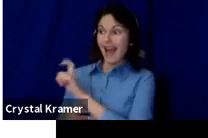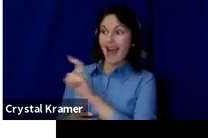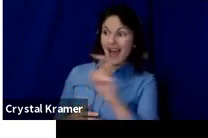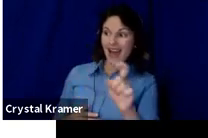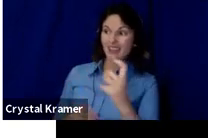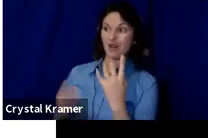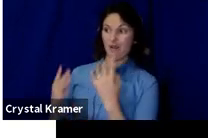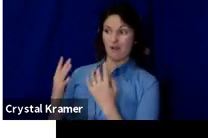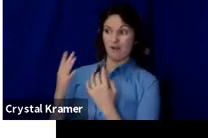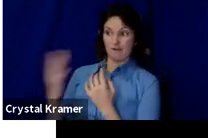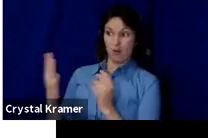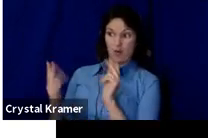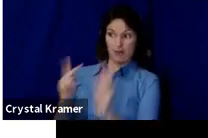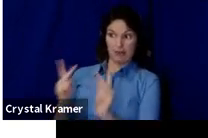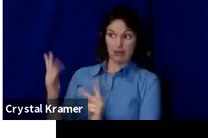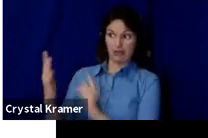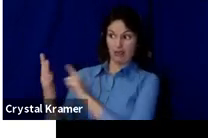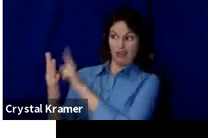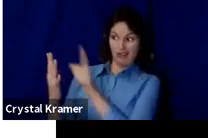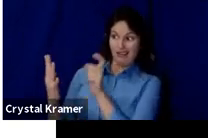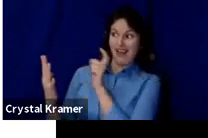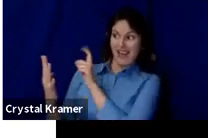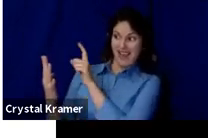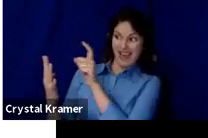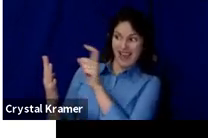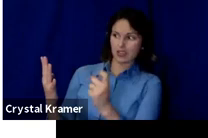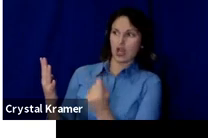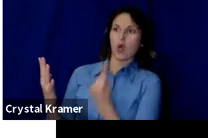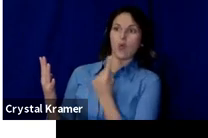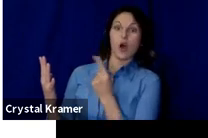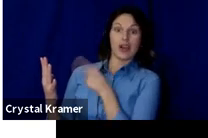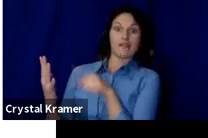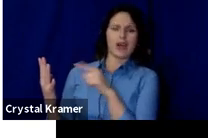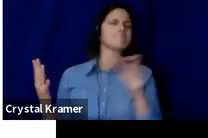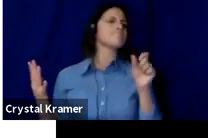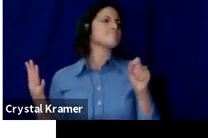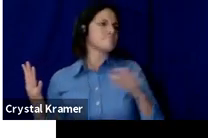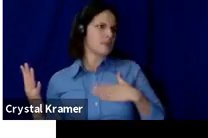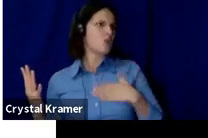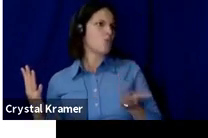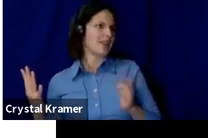Right, so for every four people that you ask, one of them can give.